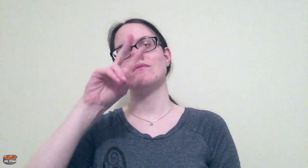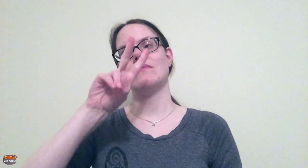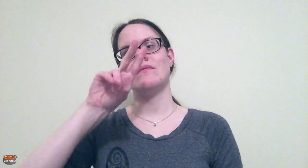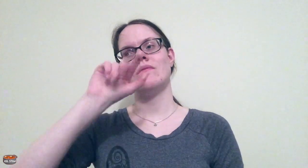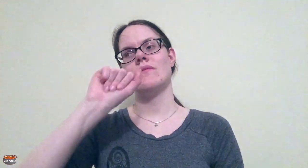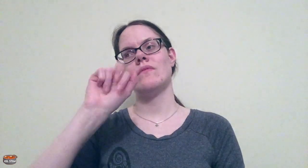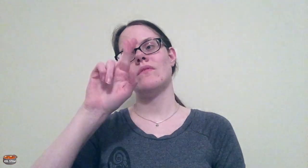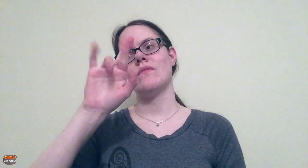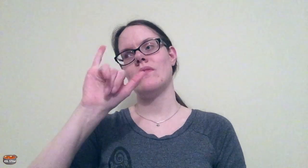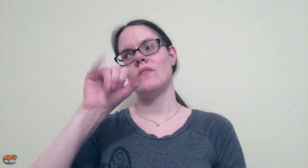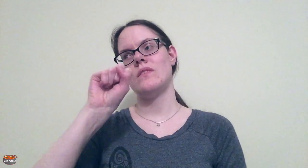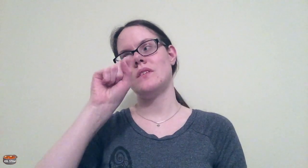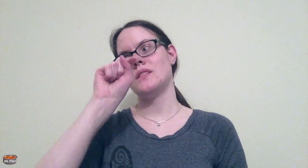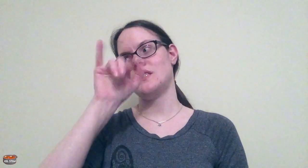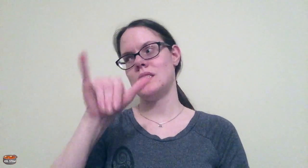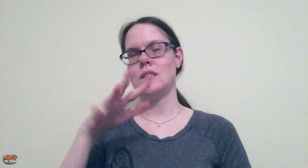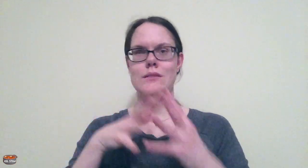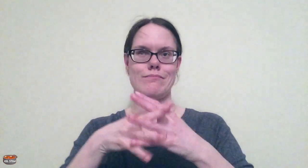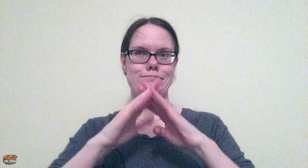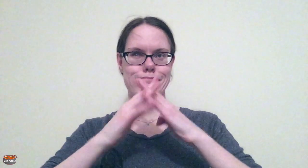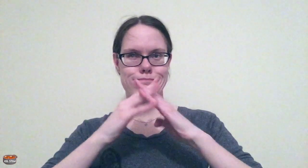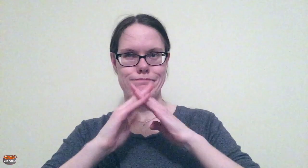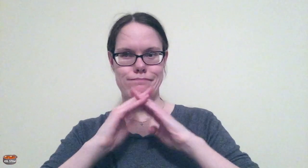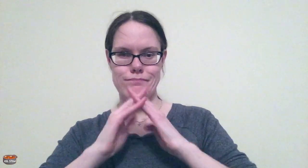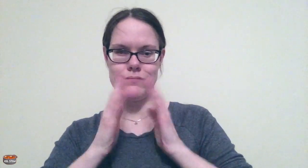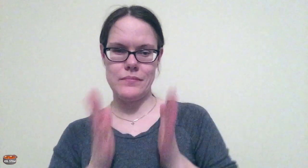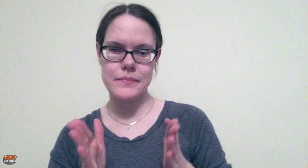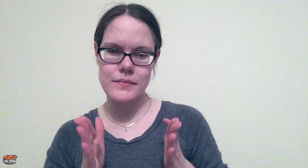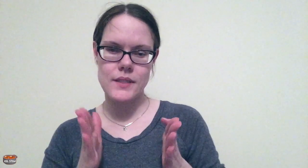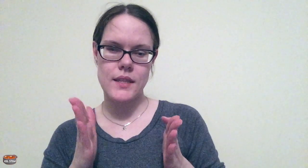Also, he was a varsity wrestler.